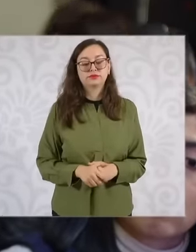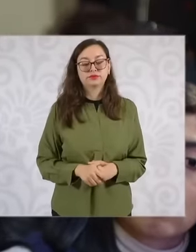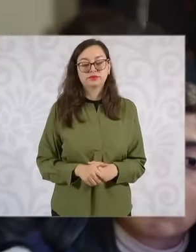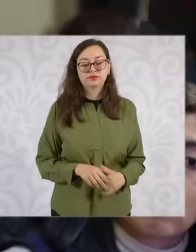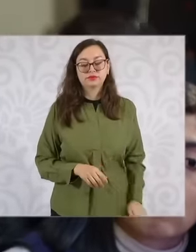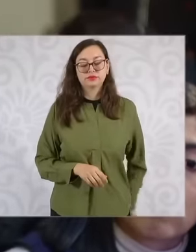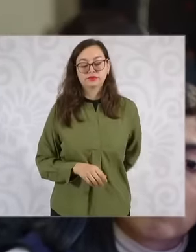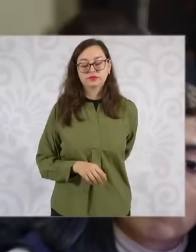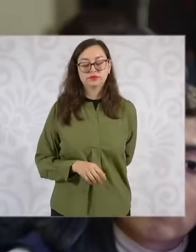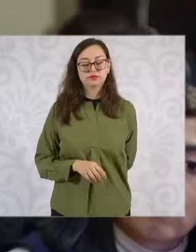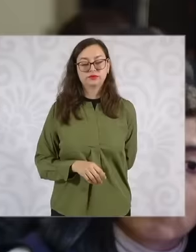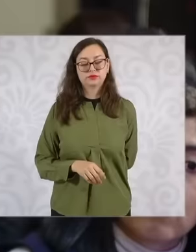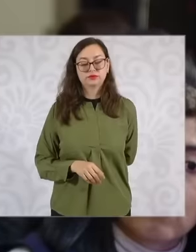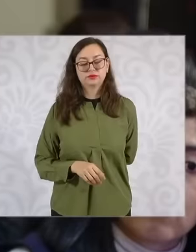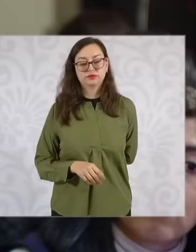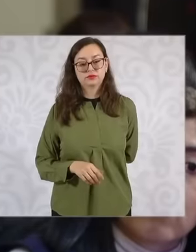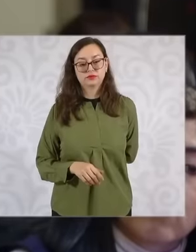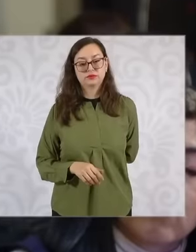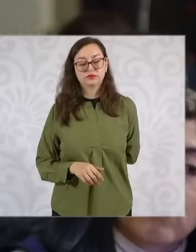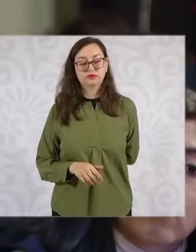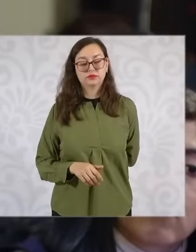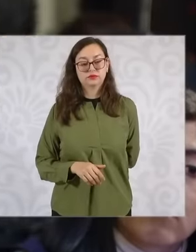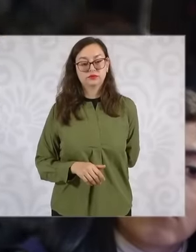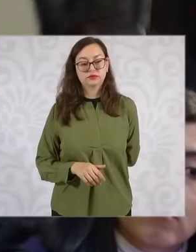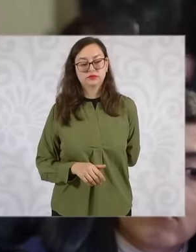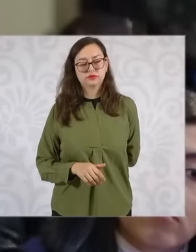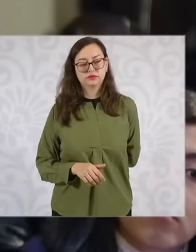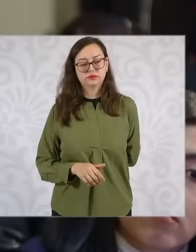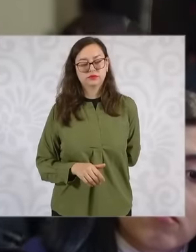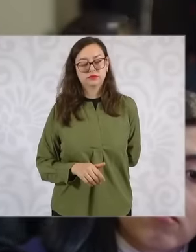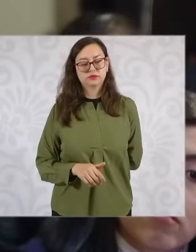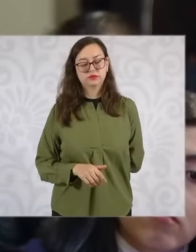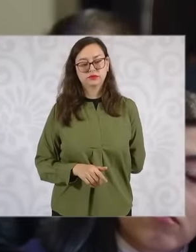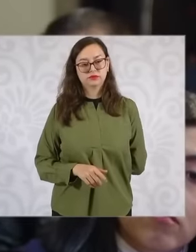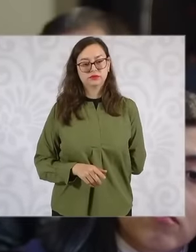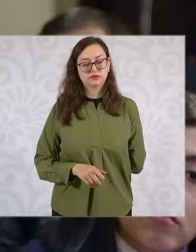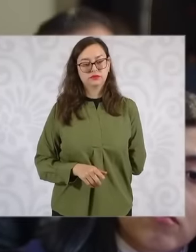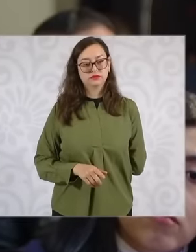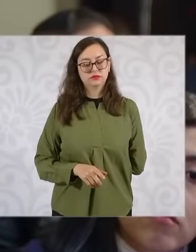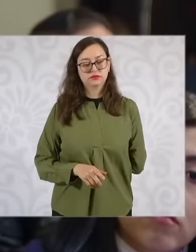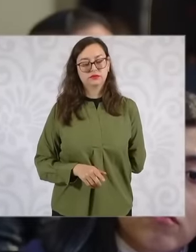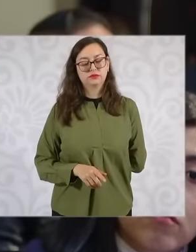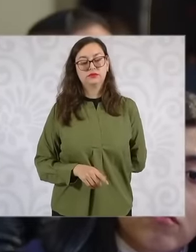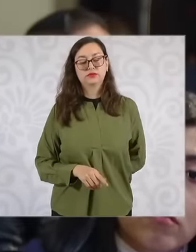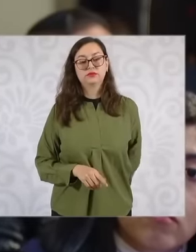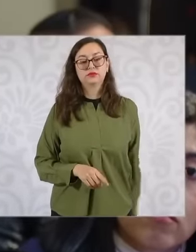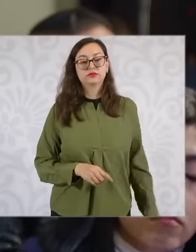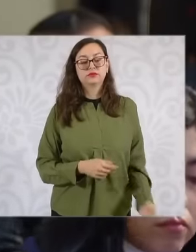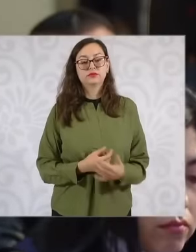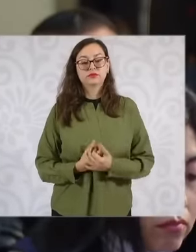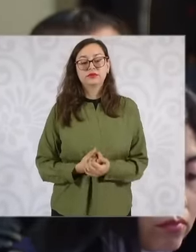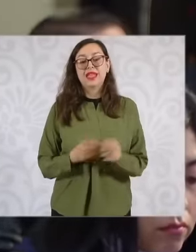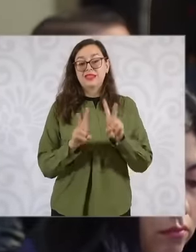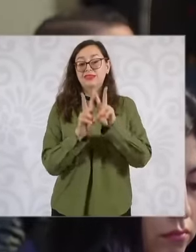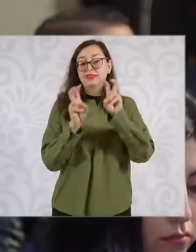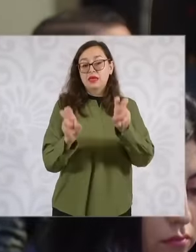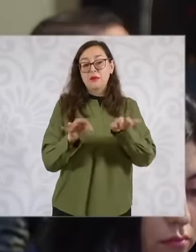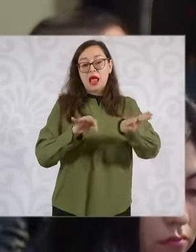my colleagues have already asked regarding the issue of eh labor eh it is quite a problem because in several